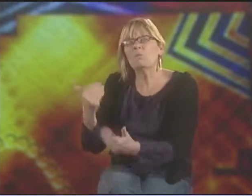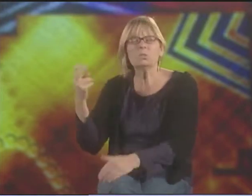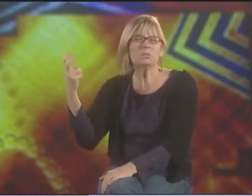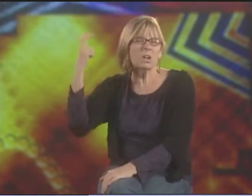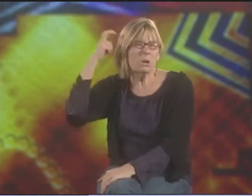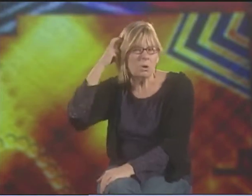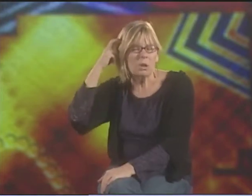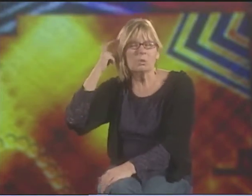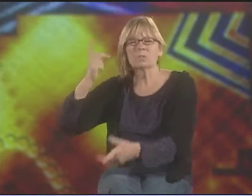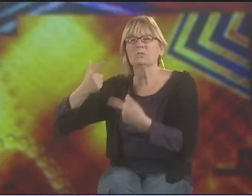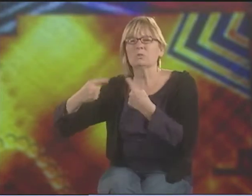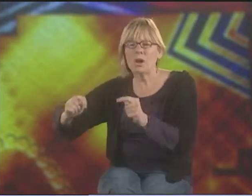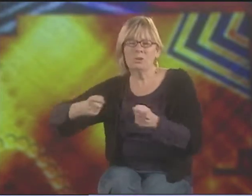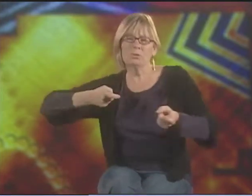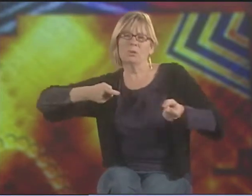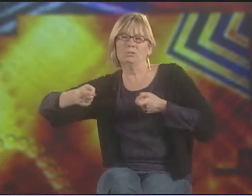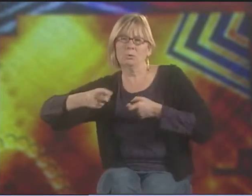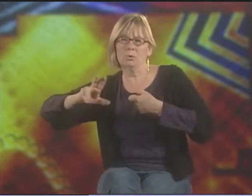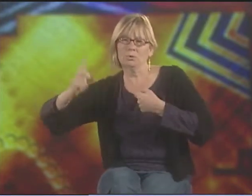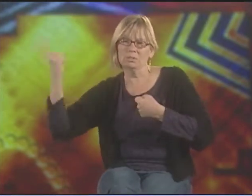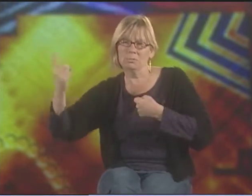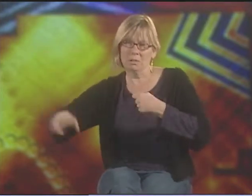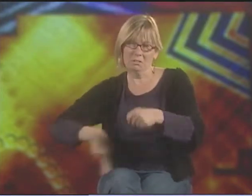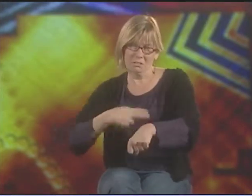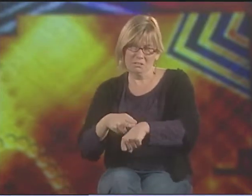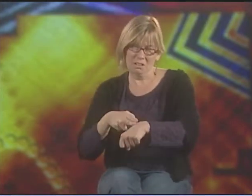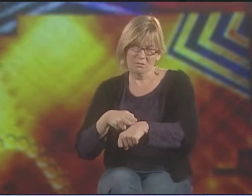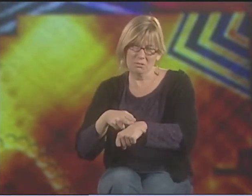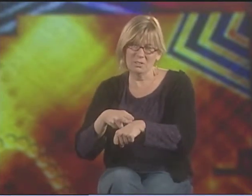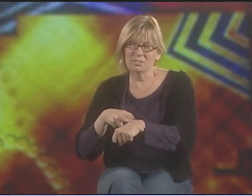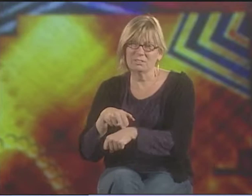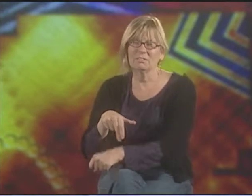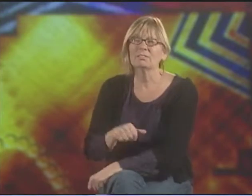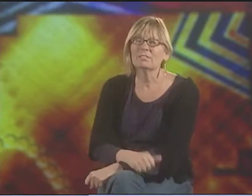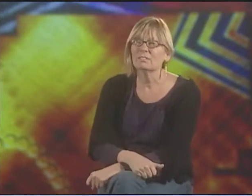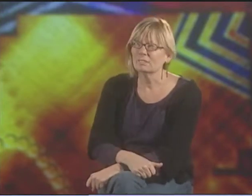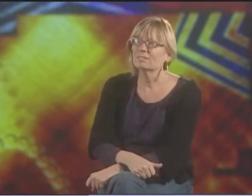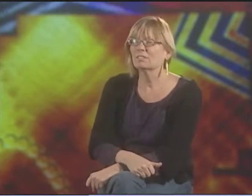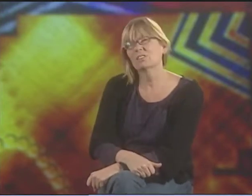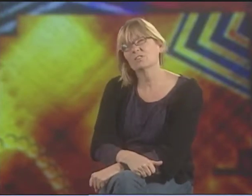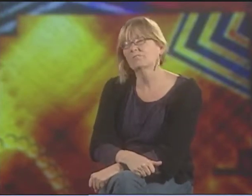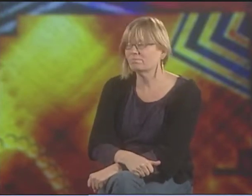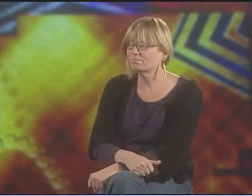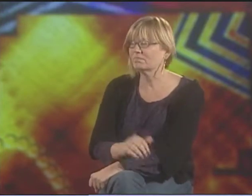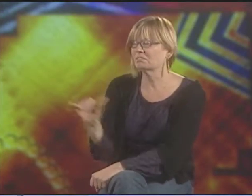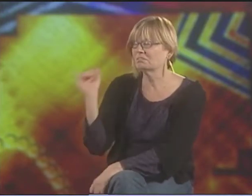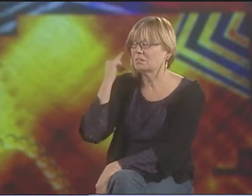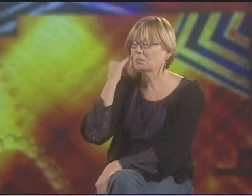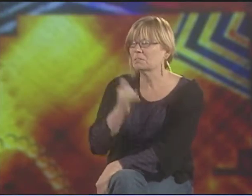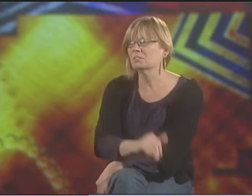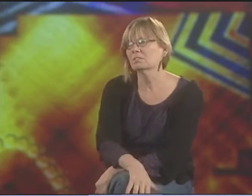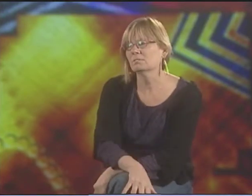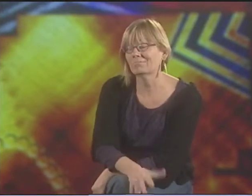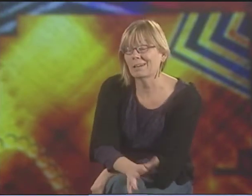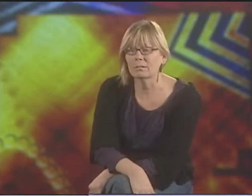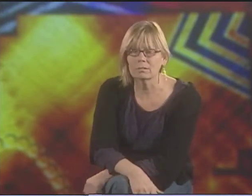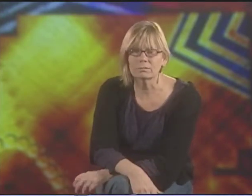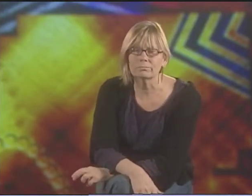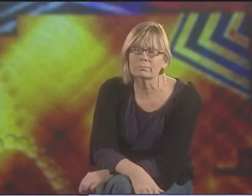SO IT'S TRYING TO SET UP THINGS IN TERMS OF COMPARING IT TO COCHLEAR IMPLANTS, TRYING TO MAKE EVERYTHING STANDARDIZED AND HOMOGENIZED.